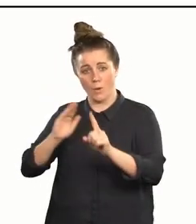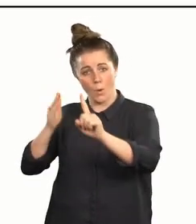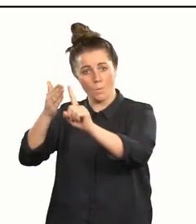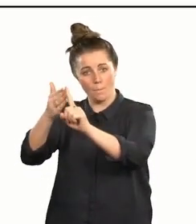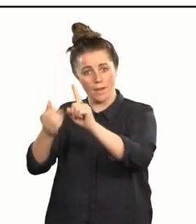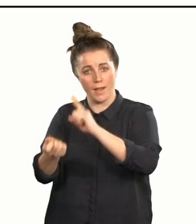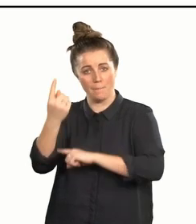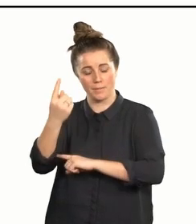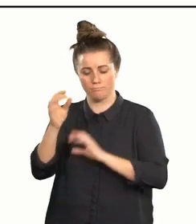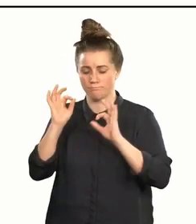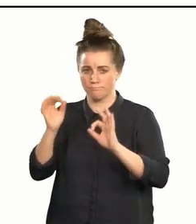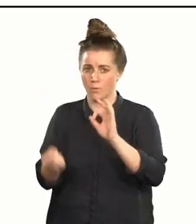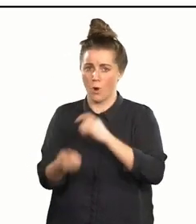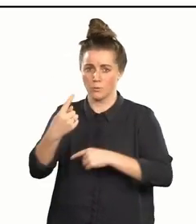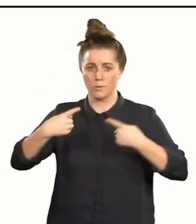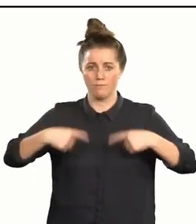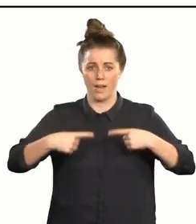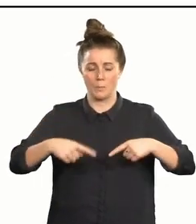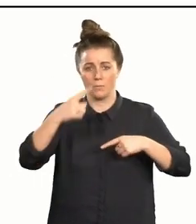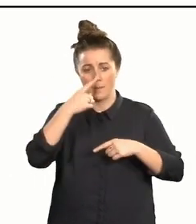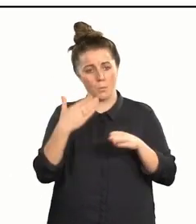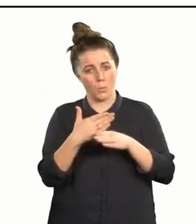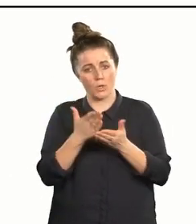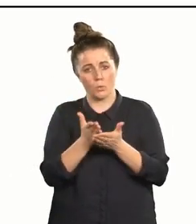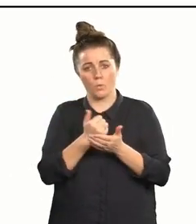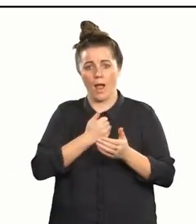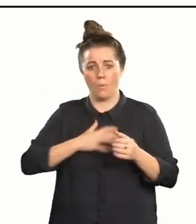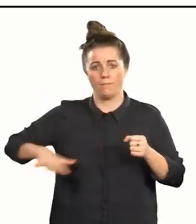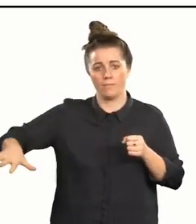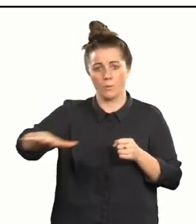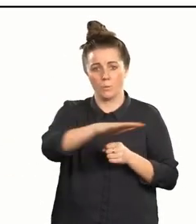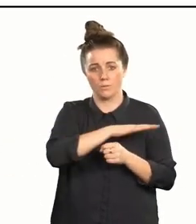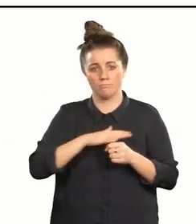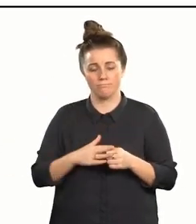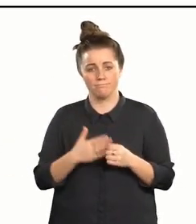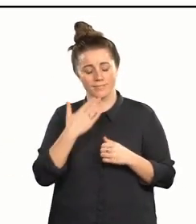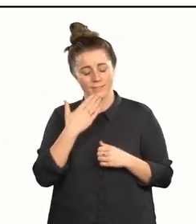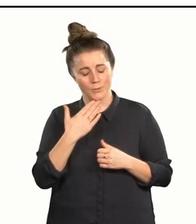and making this awesome opportunity available for people working in the field. Nō reira, tēnā rā koutou — so thank you very much.